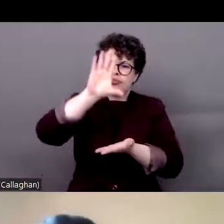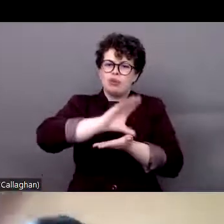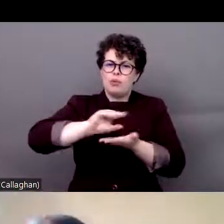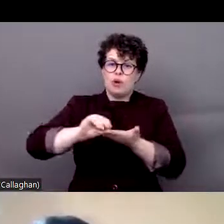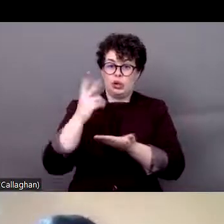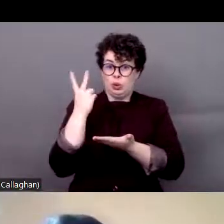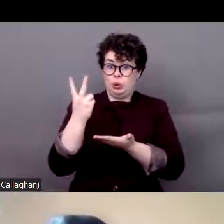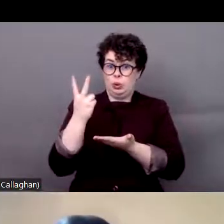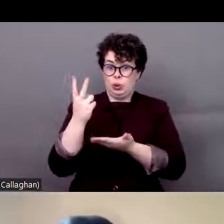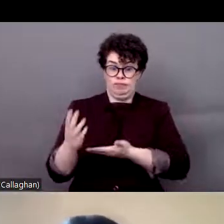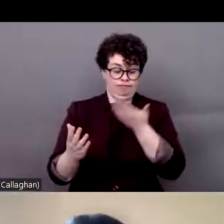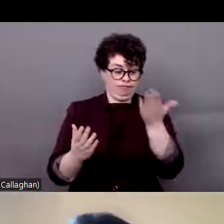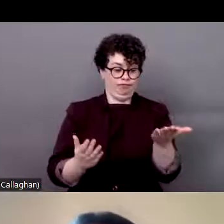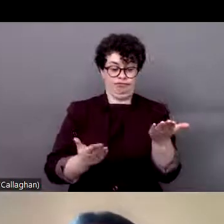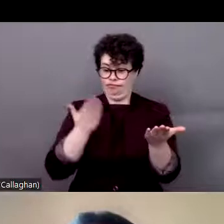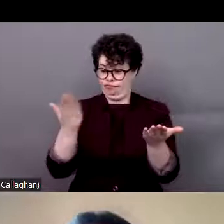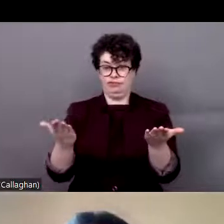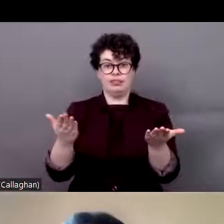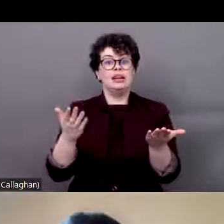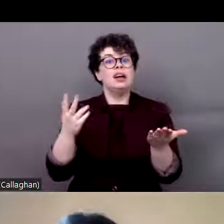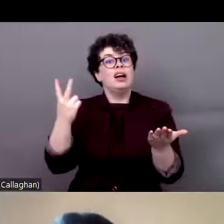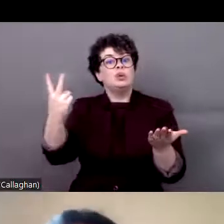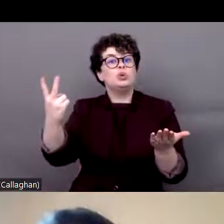were killed because